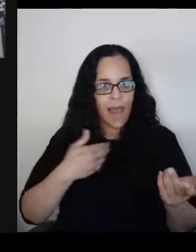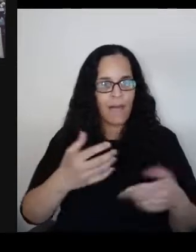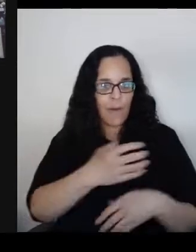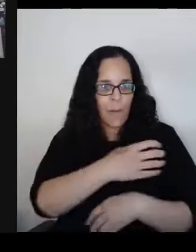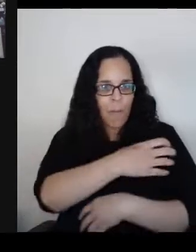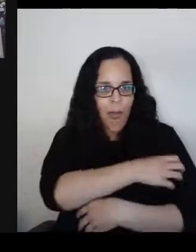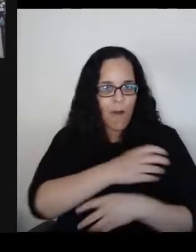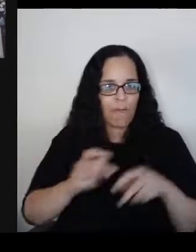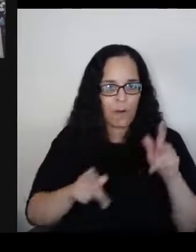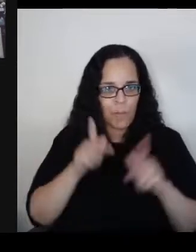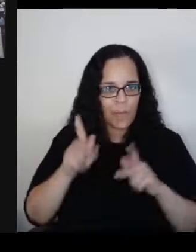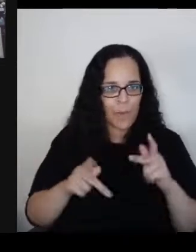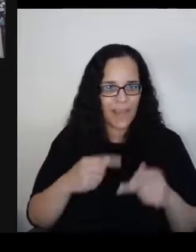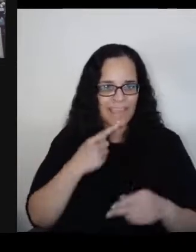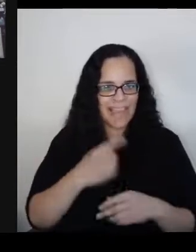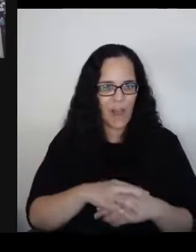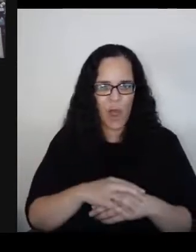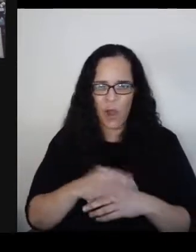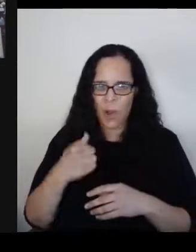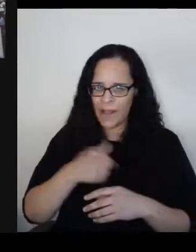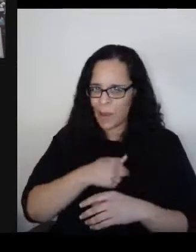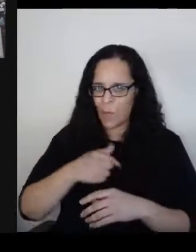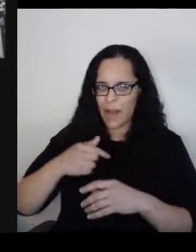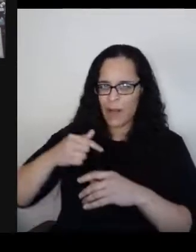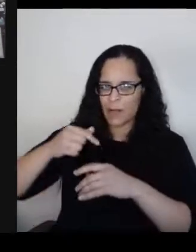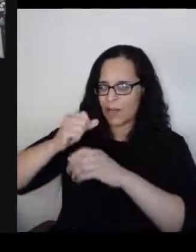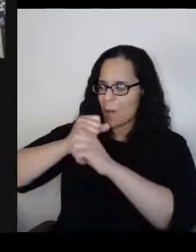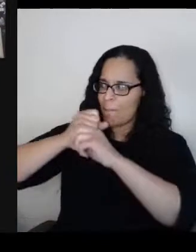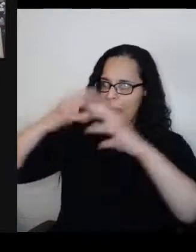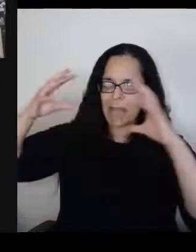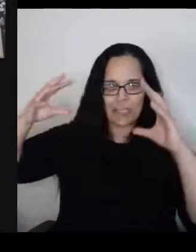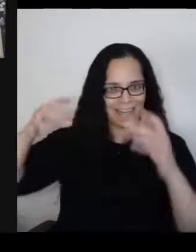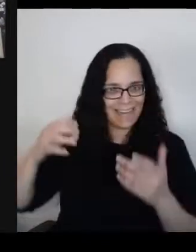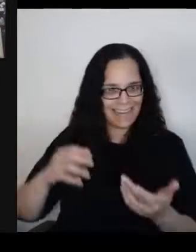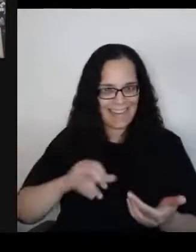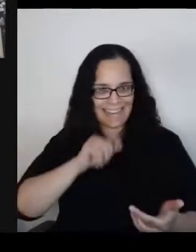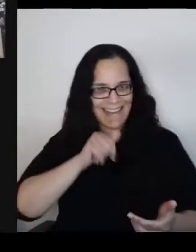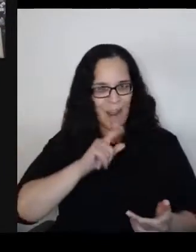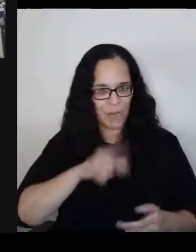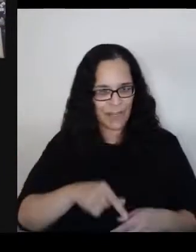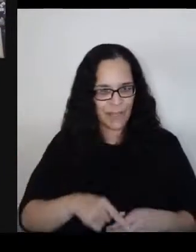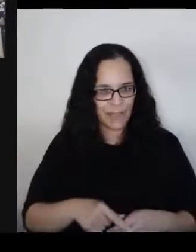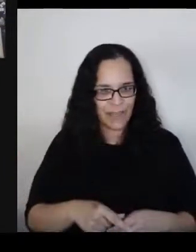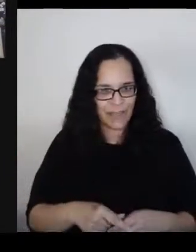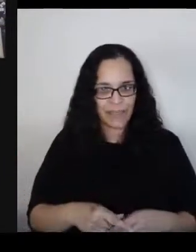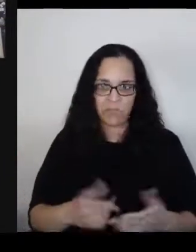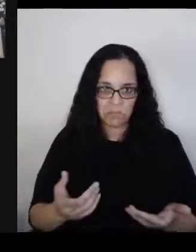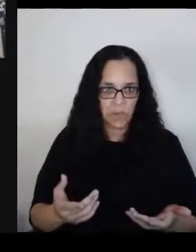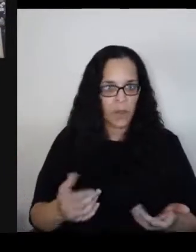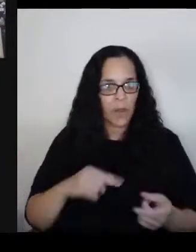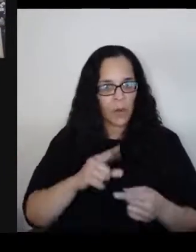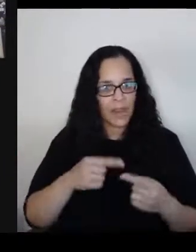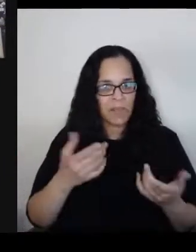that we're imagining things. When the alarm bells first go off, is there a balance we should strike